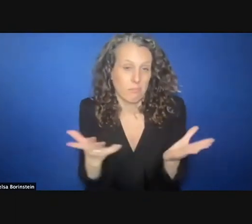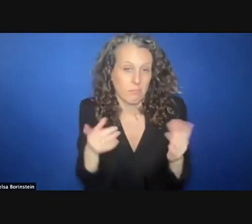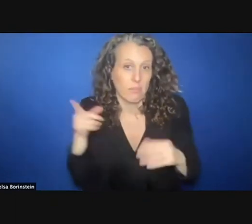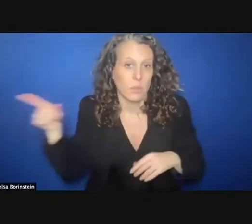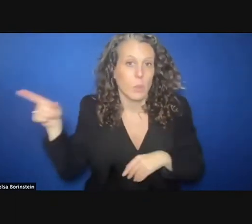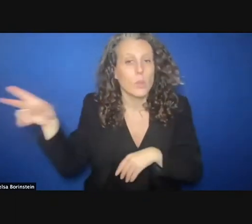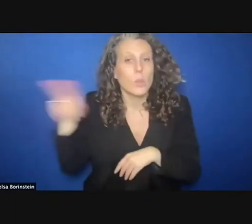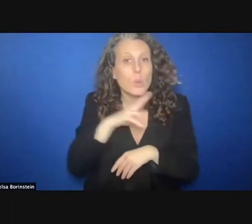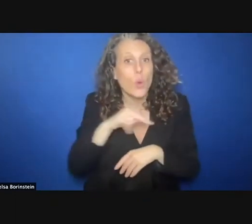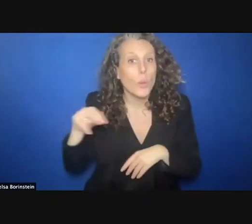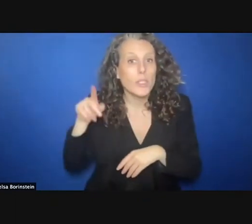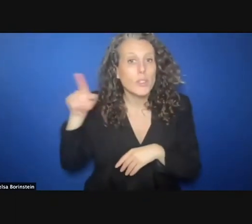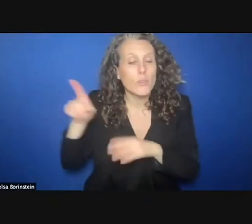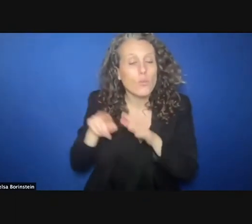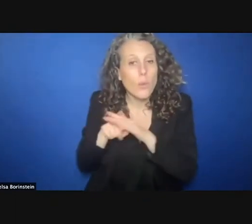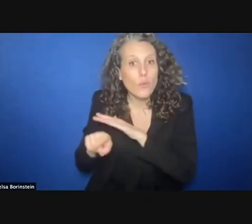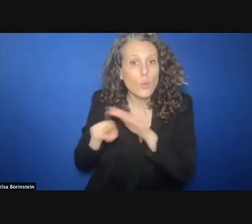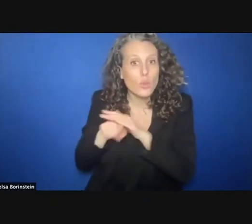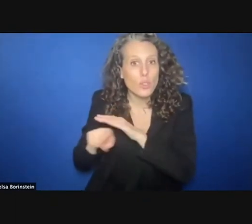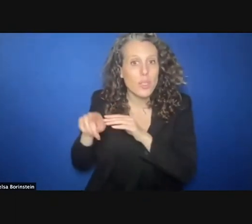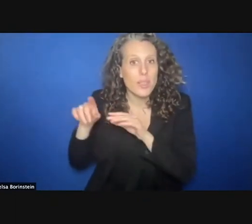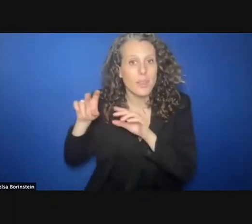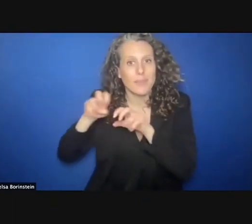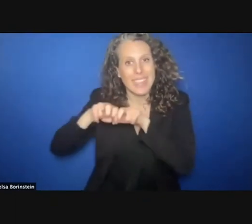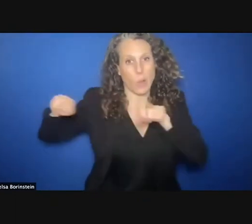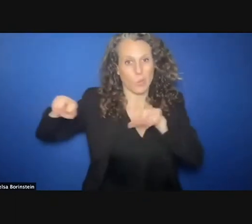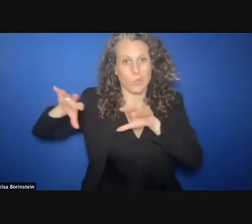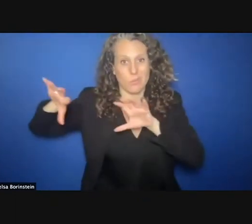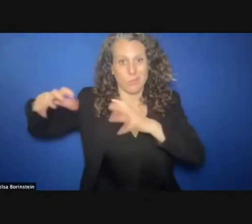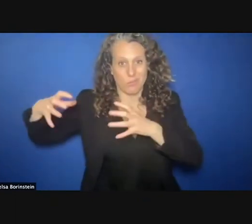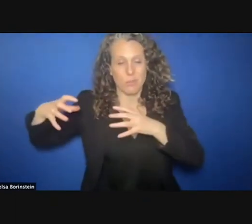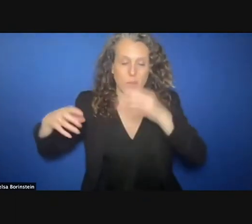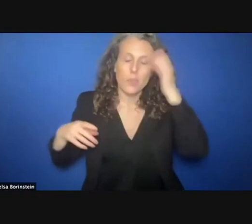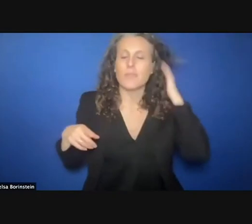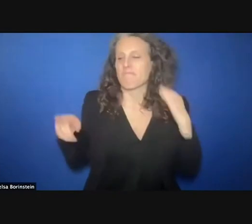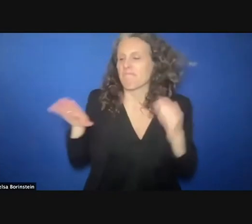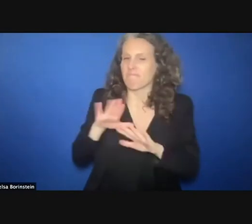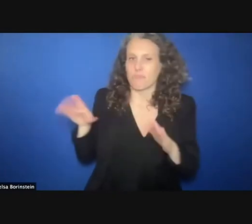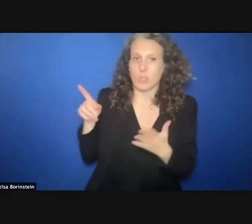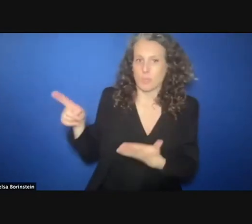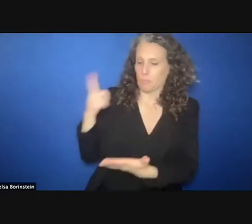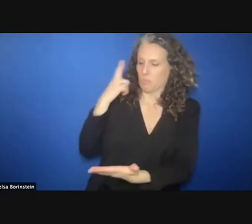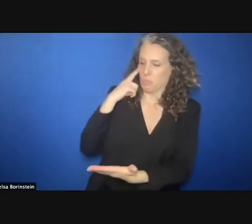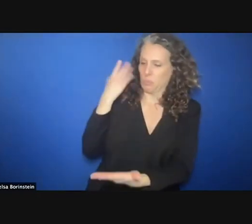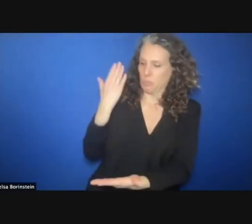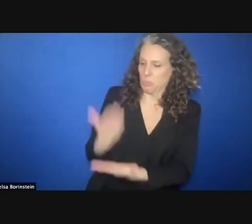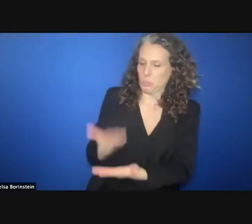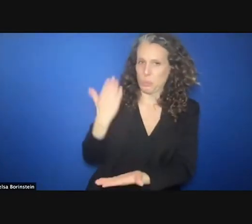and the Global Protection Cluster, we now have empirical evidence, data to show exactly that.